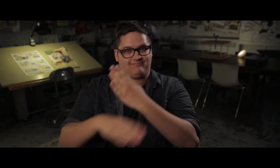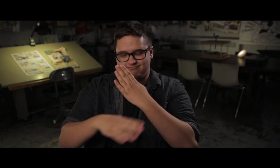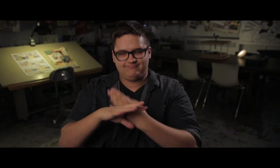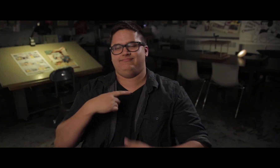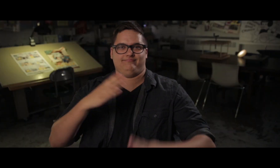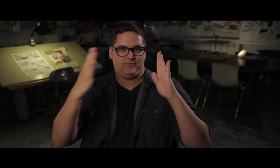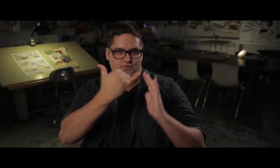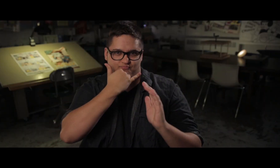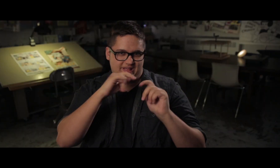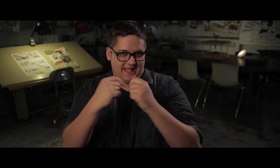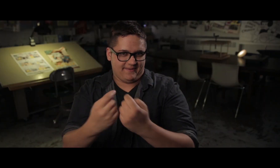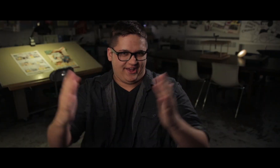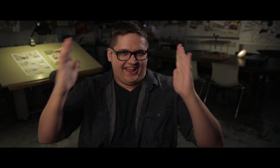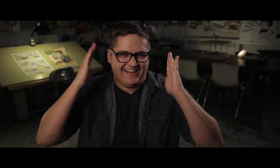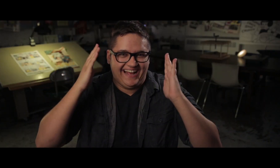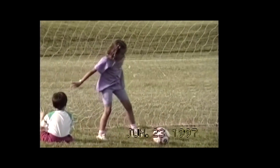I played soccer and I actually made a goal for the wrong team!